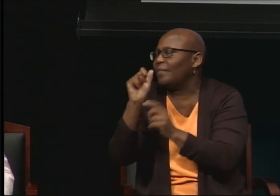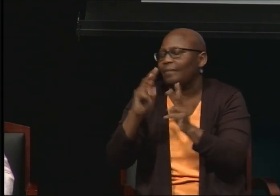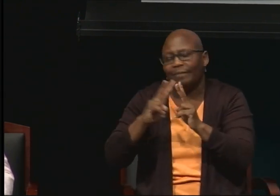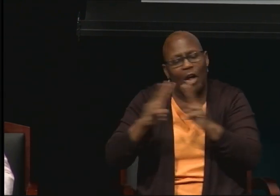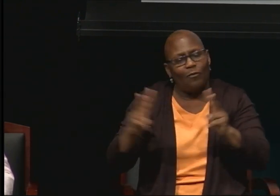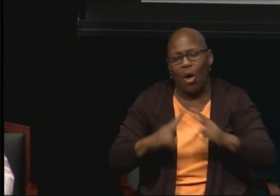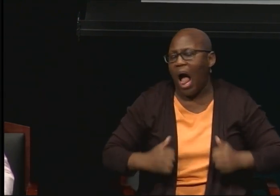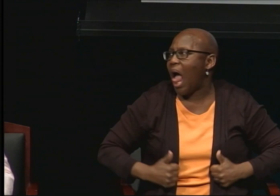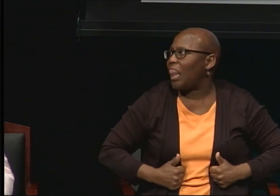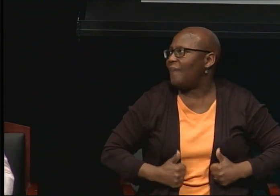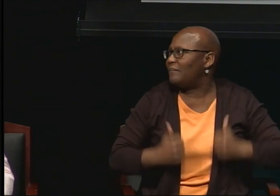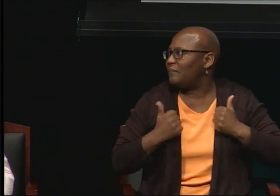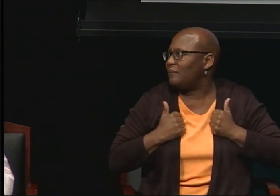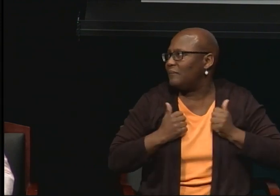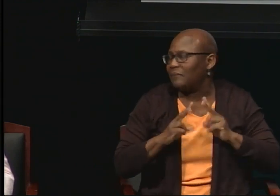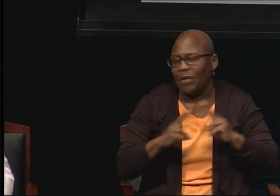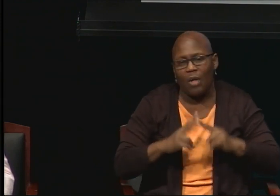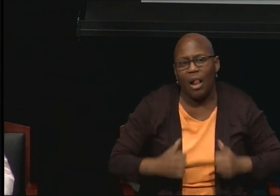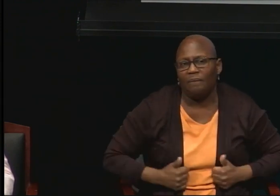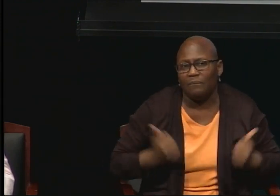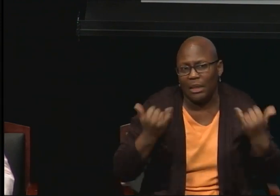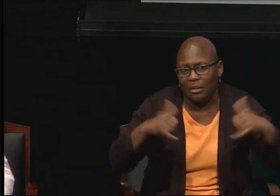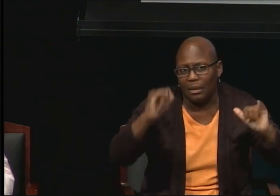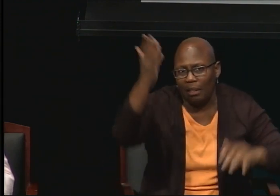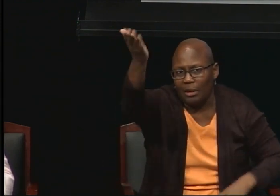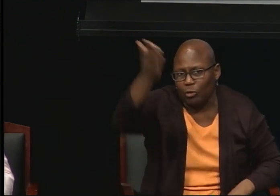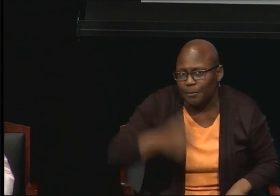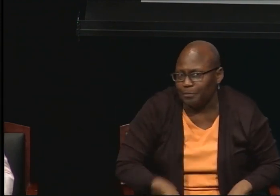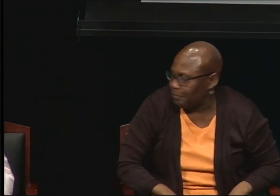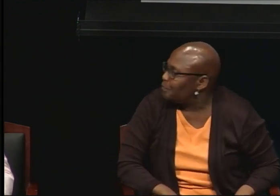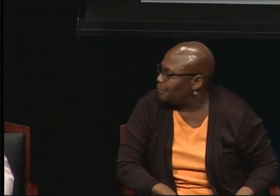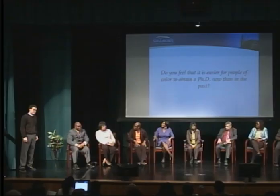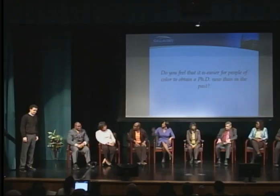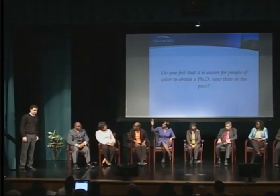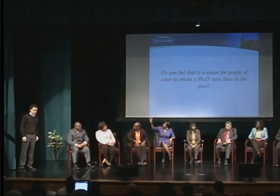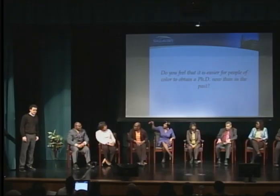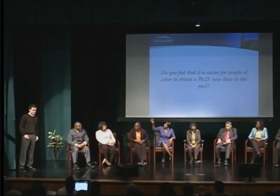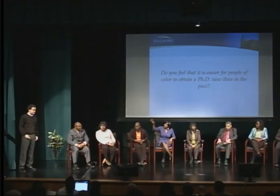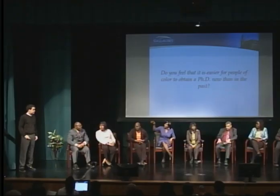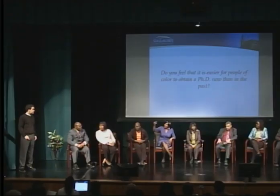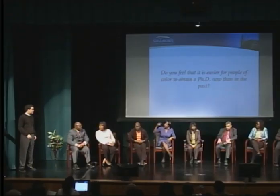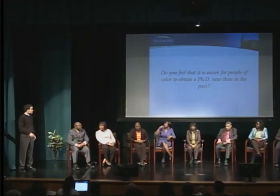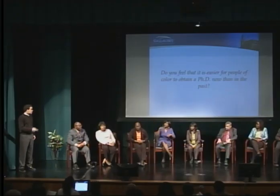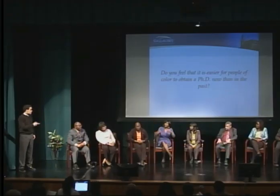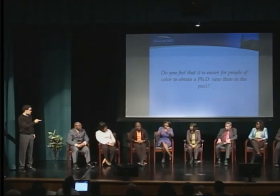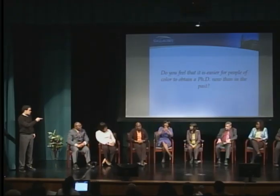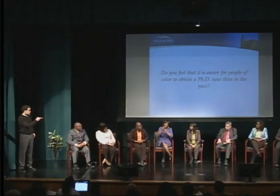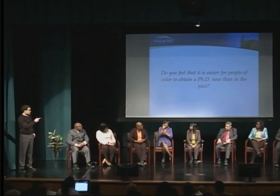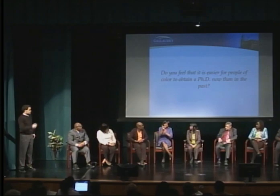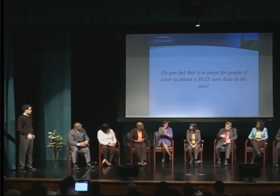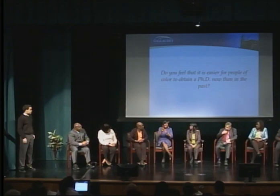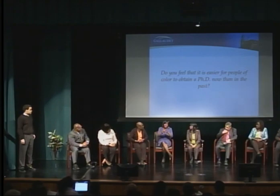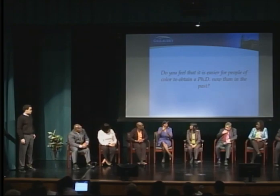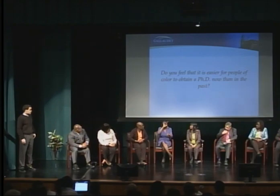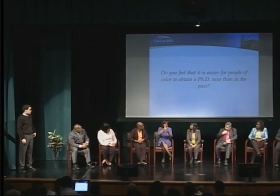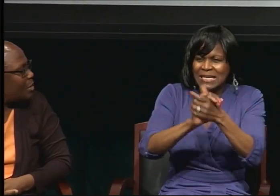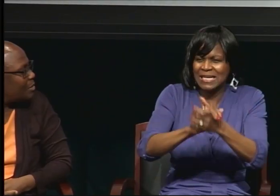I just want to add that the key is believing in yourselves. Next slide, please.